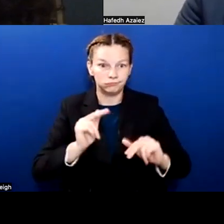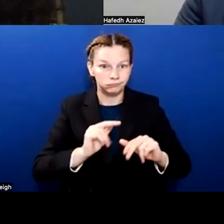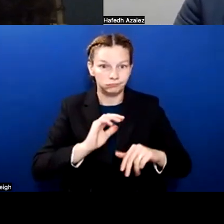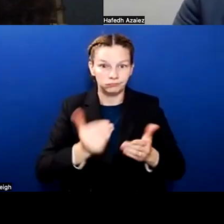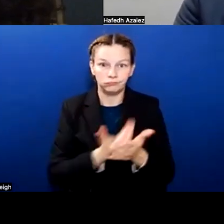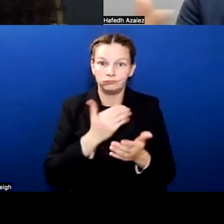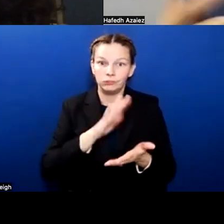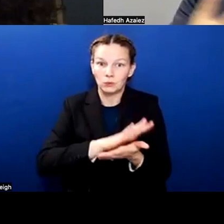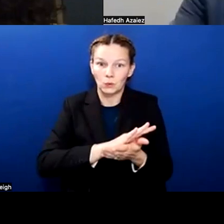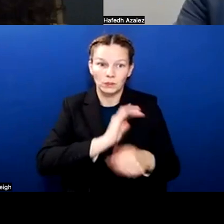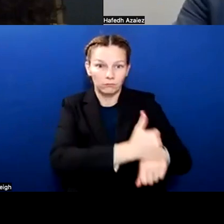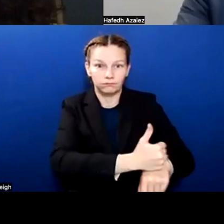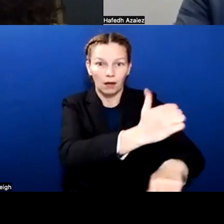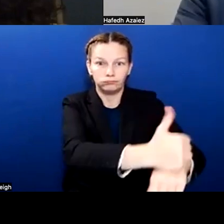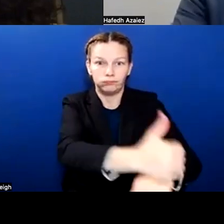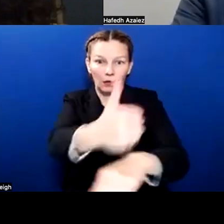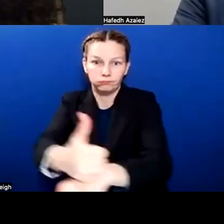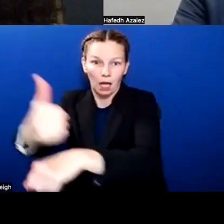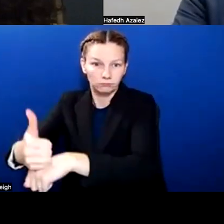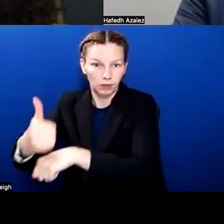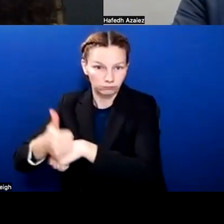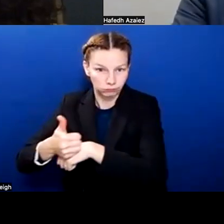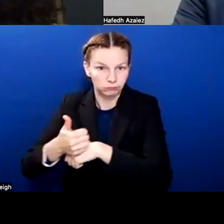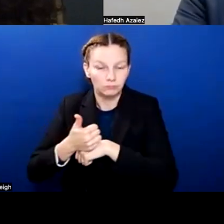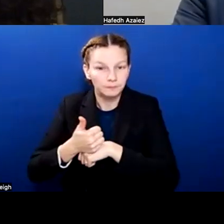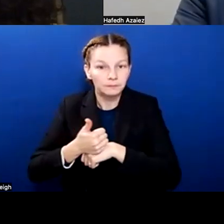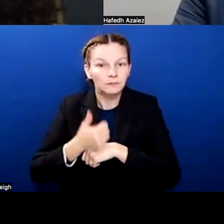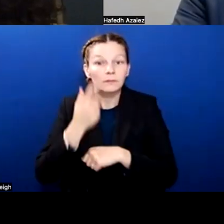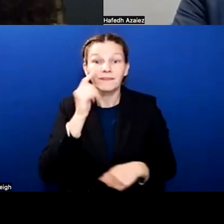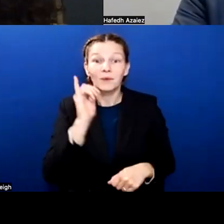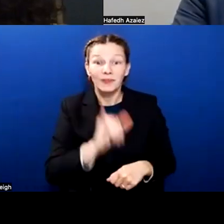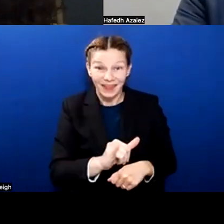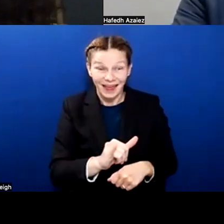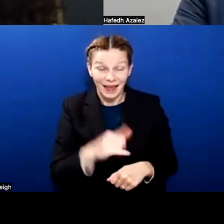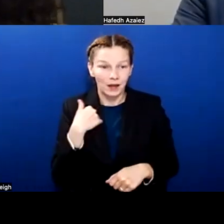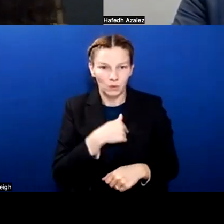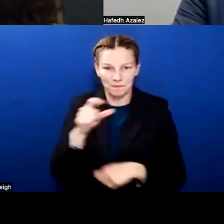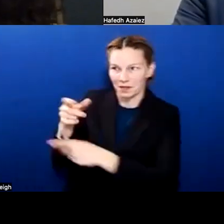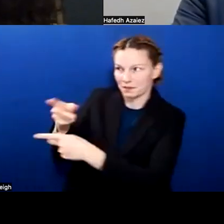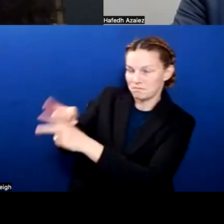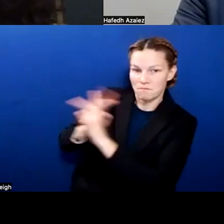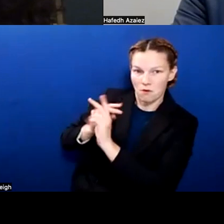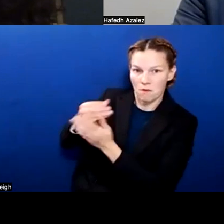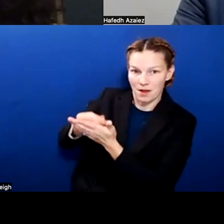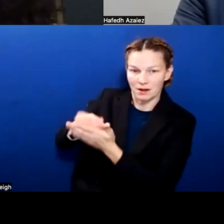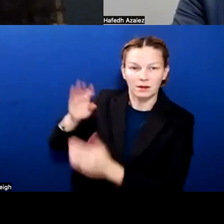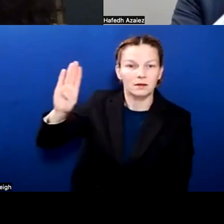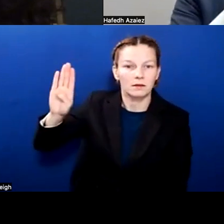And so in order to build those campuses, the district had to borrow money, bond money to be able to do it. Unlike Austin,